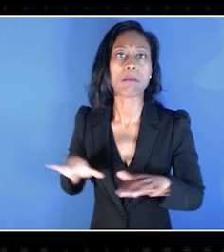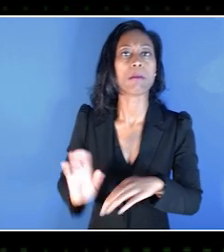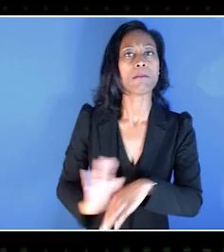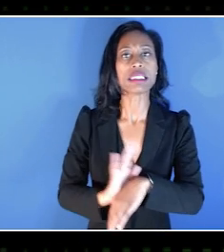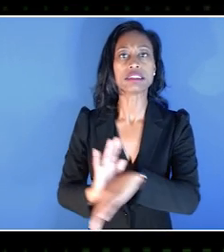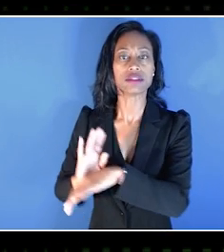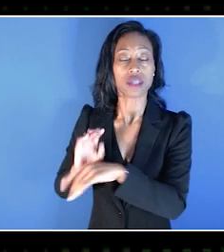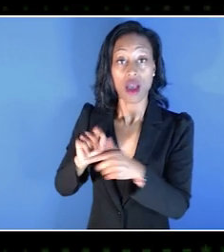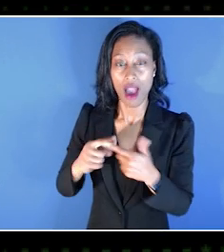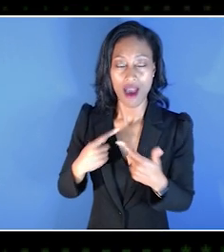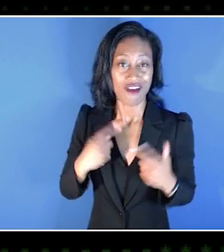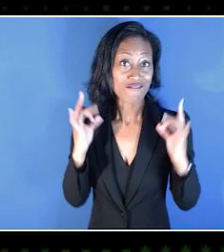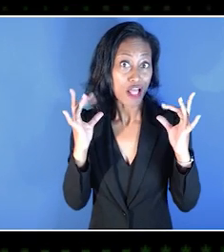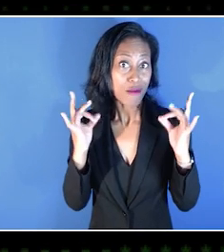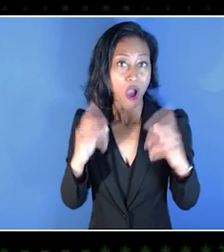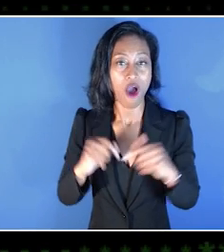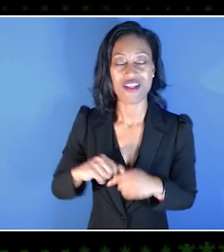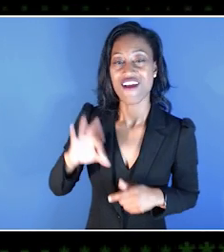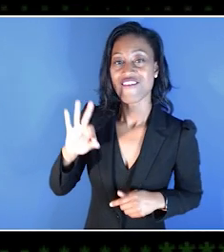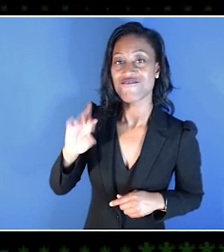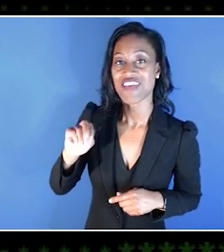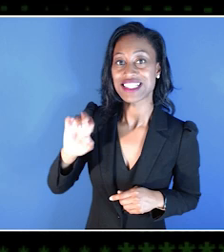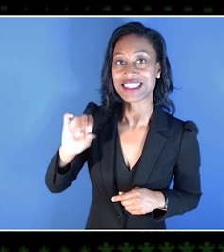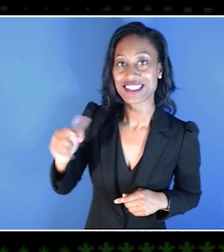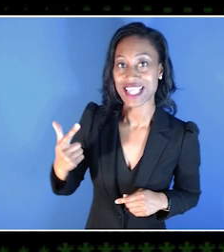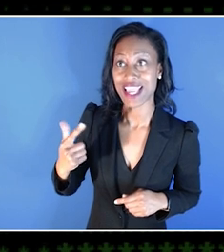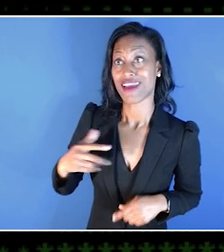I did fencing, and I was also active in show choir.